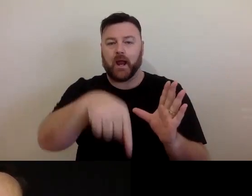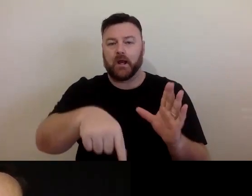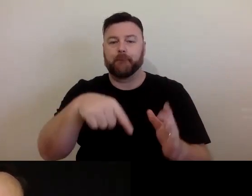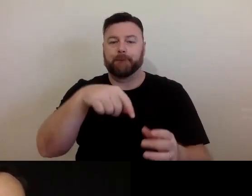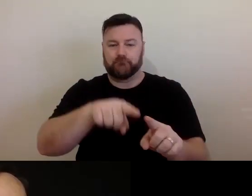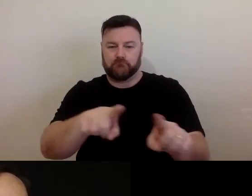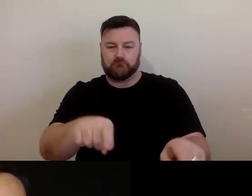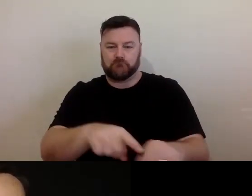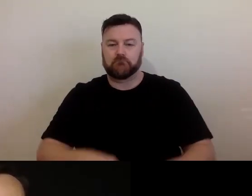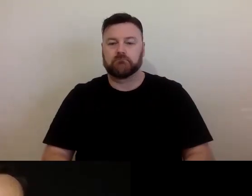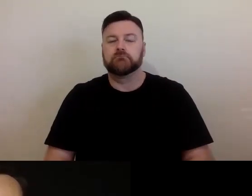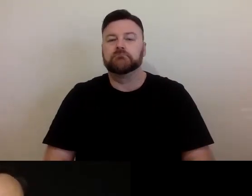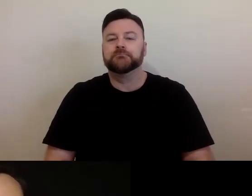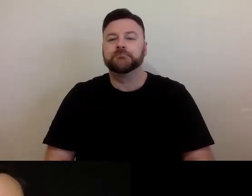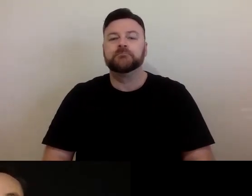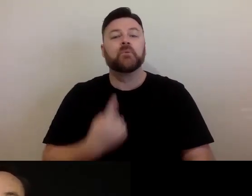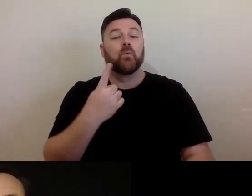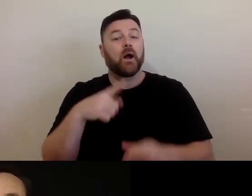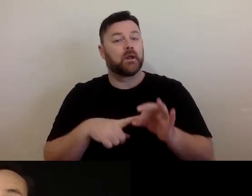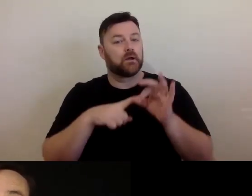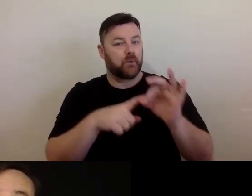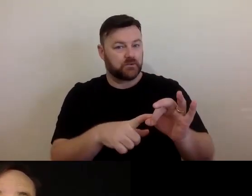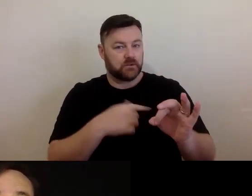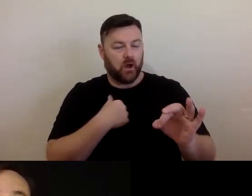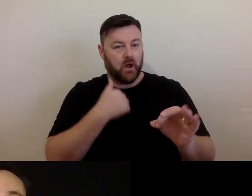Listen, one of the questions - I think this is a great question for